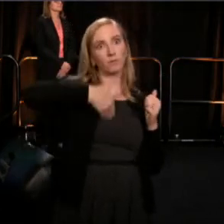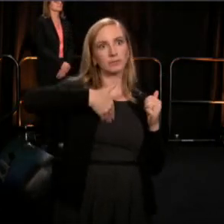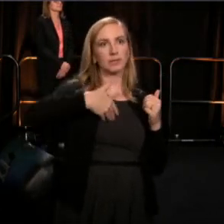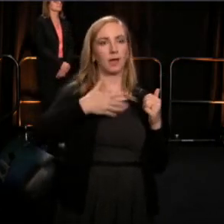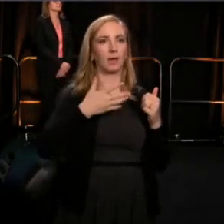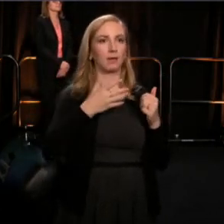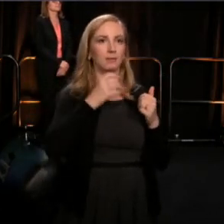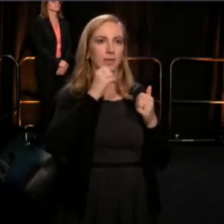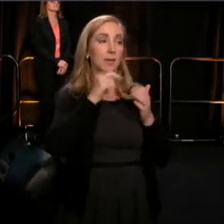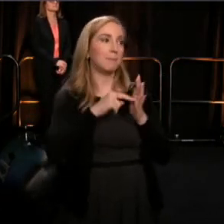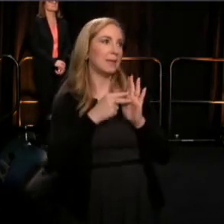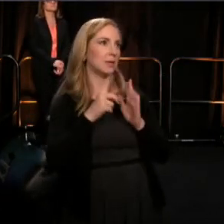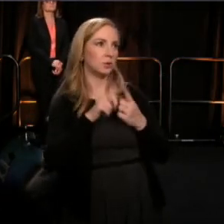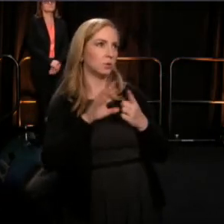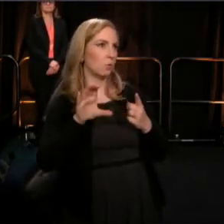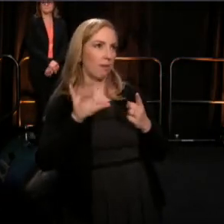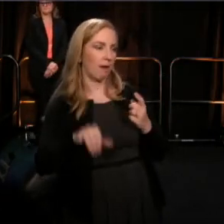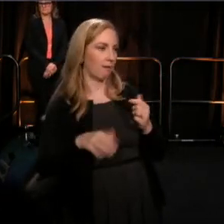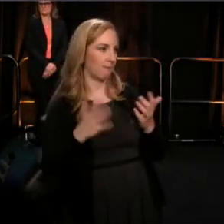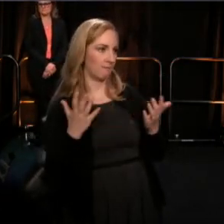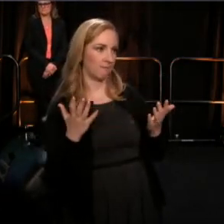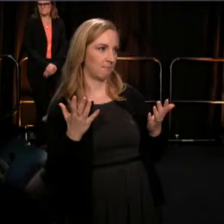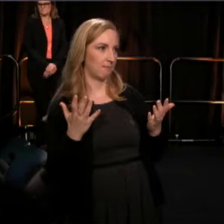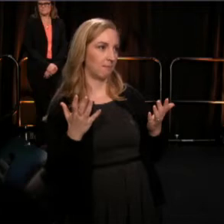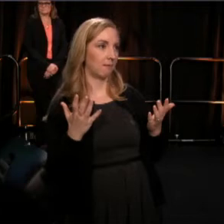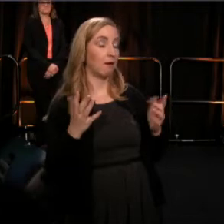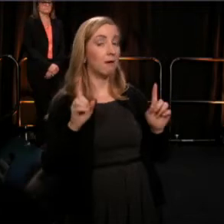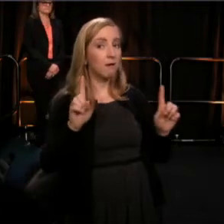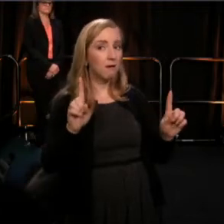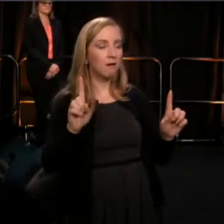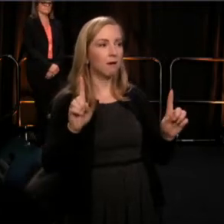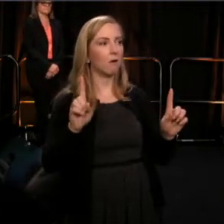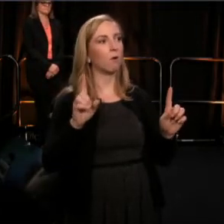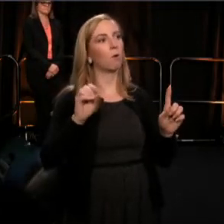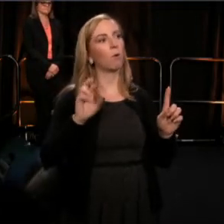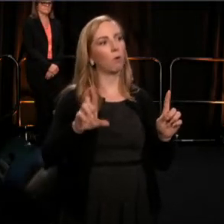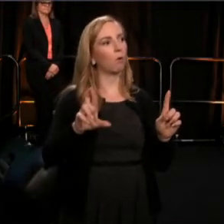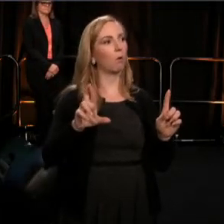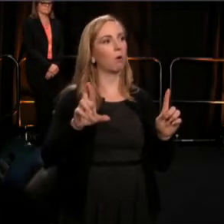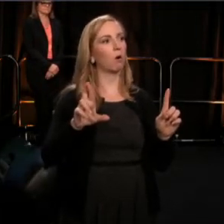Or perhaps, we the proponents of black theater,